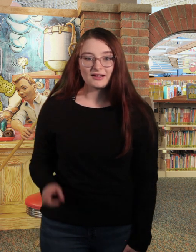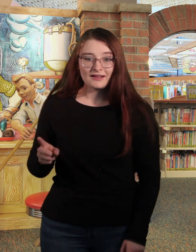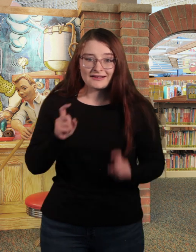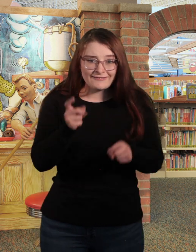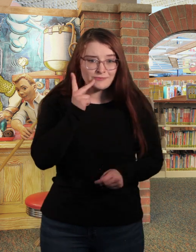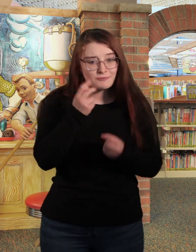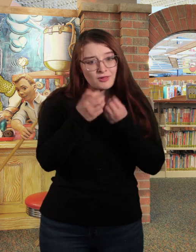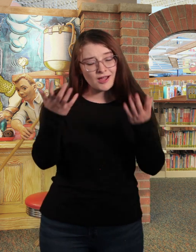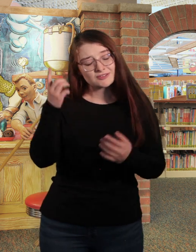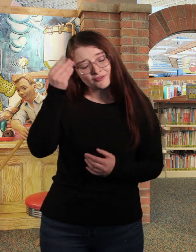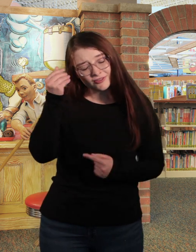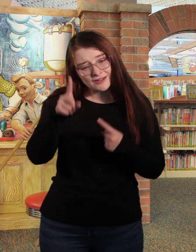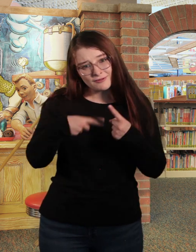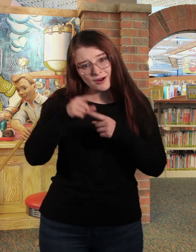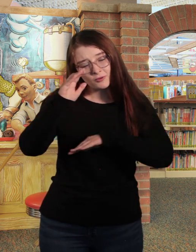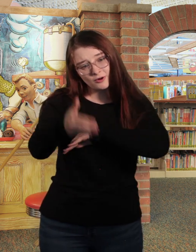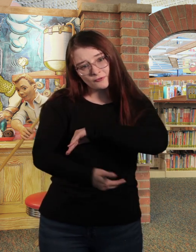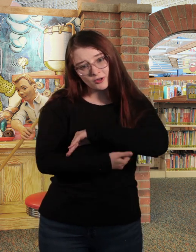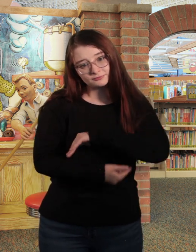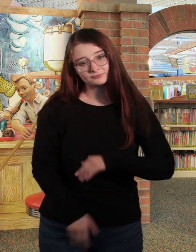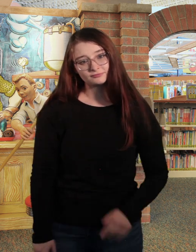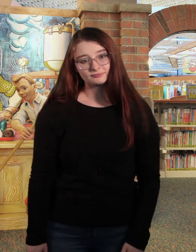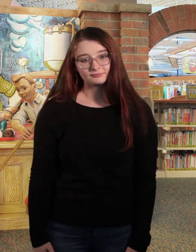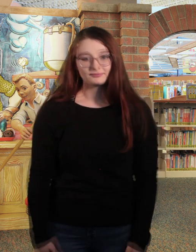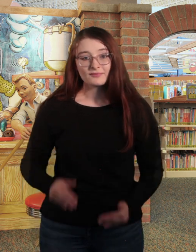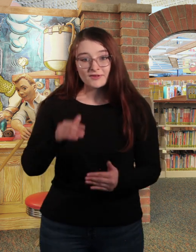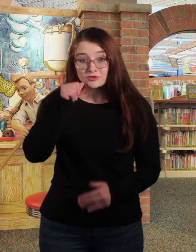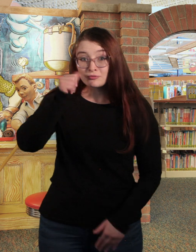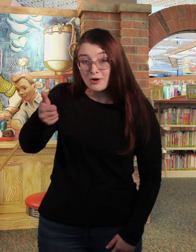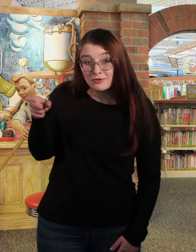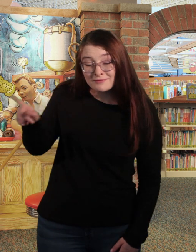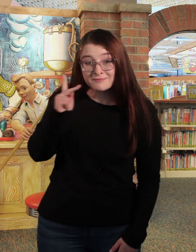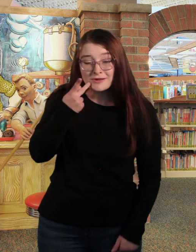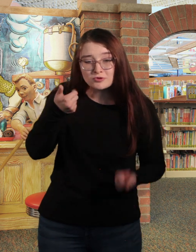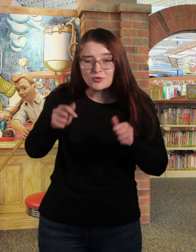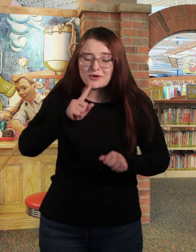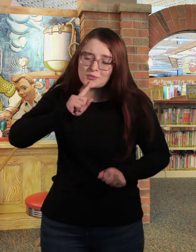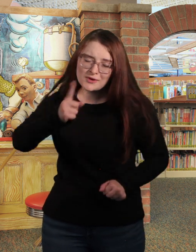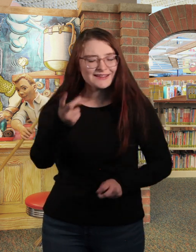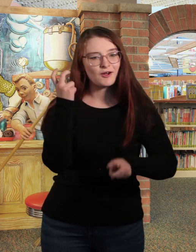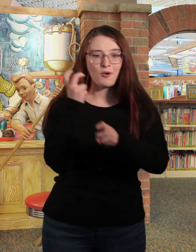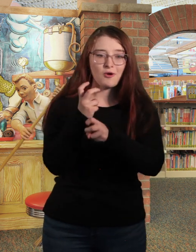That gave Penelope a lot to think about. The next day Penelope tried really hard,